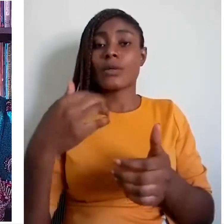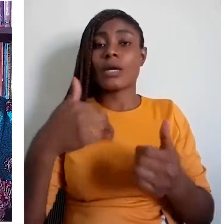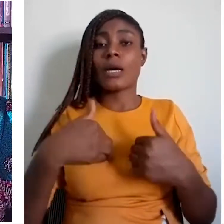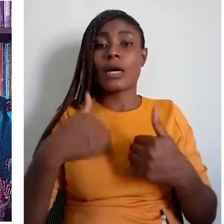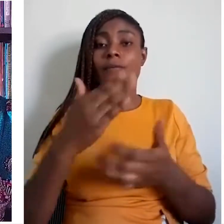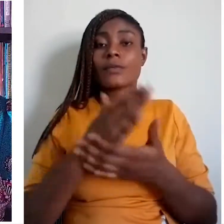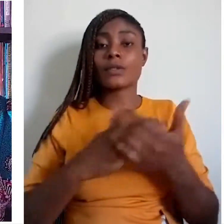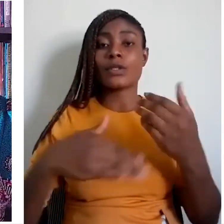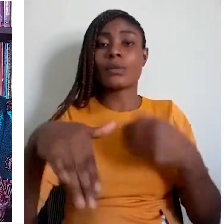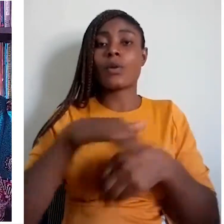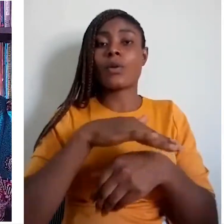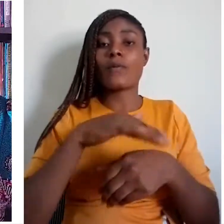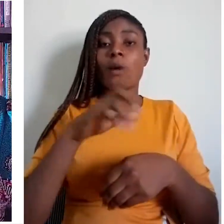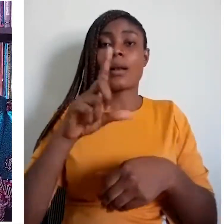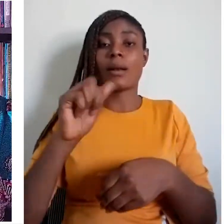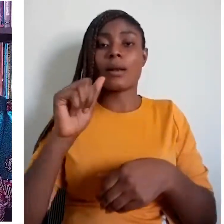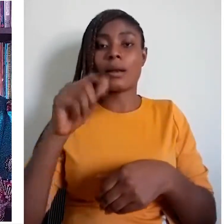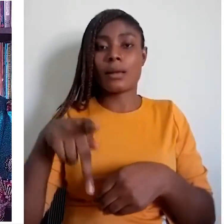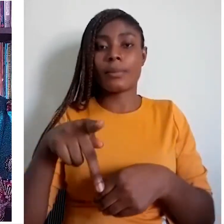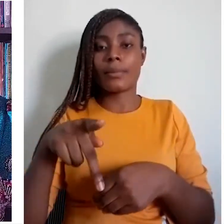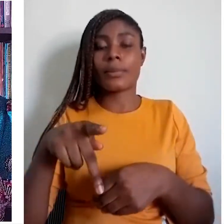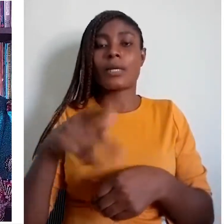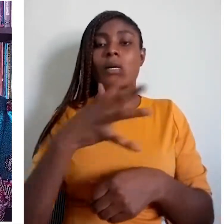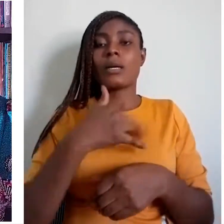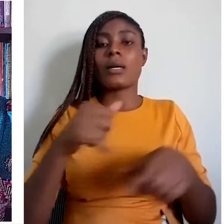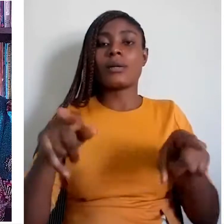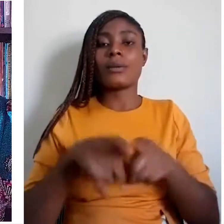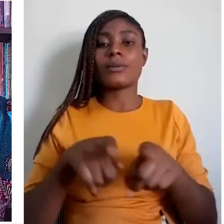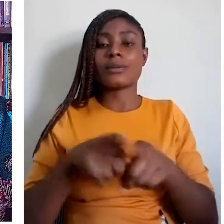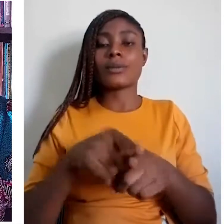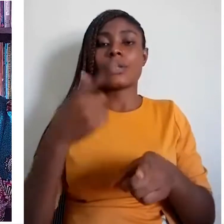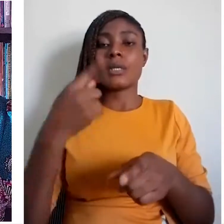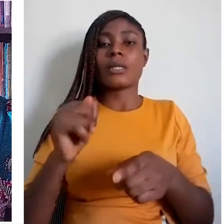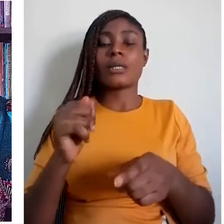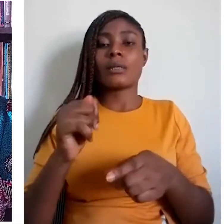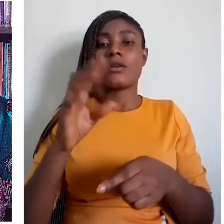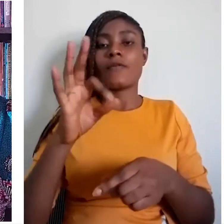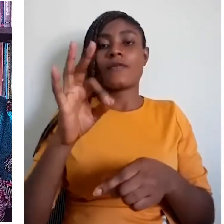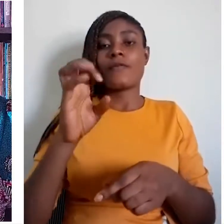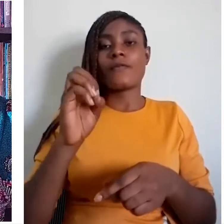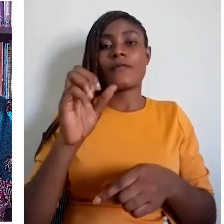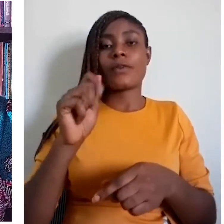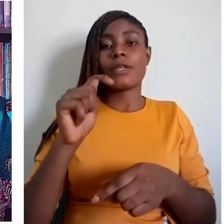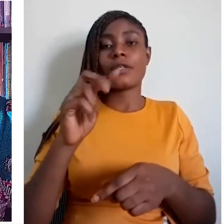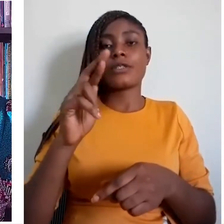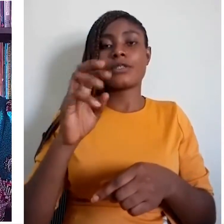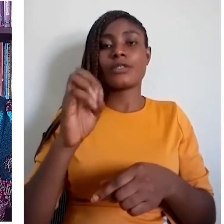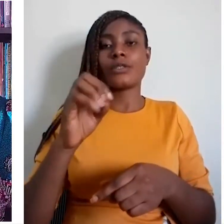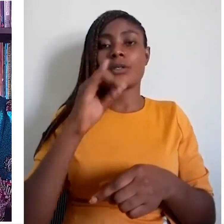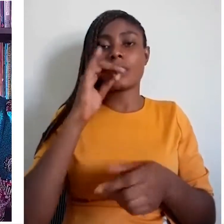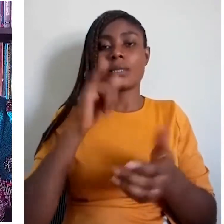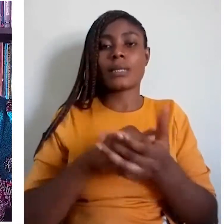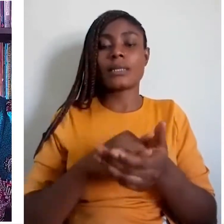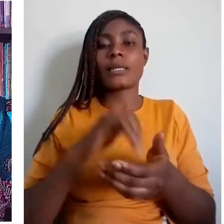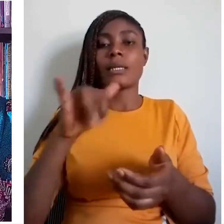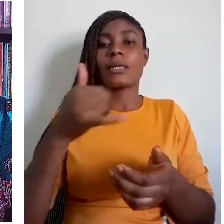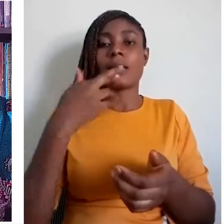A common feature of both is that they are recognized by the governments where they operate,